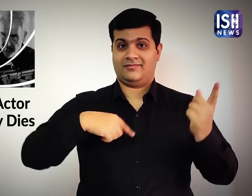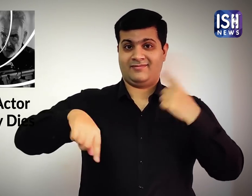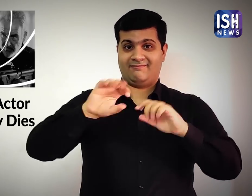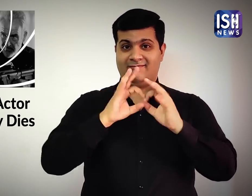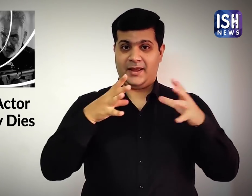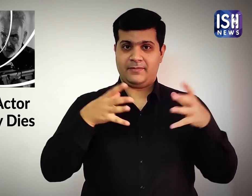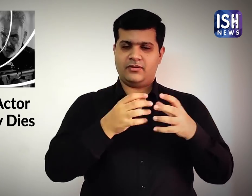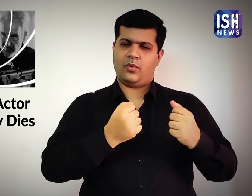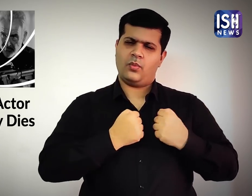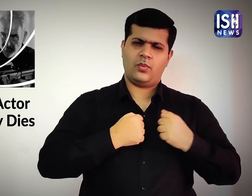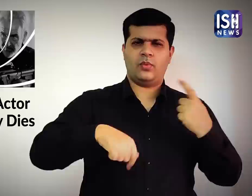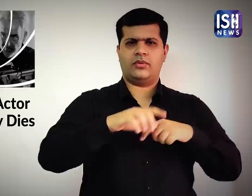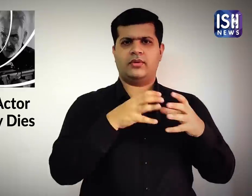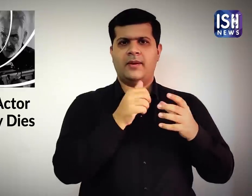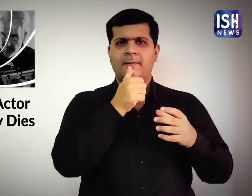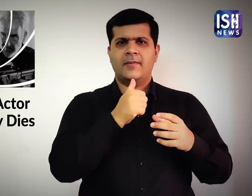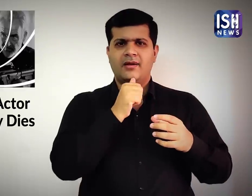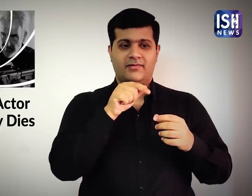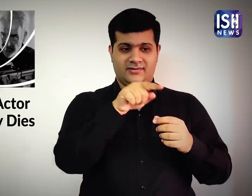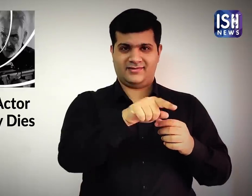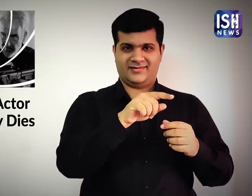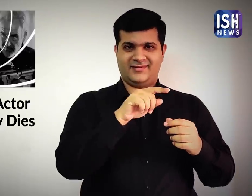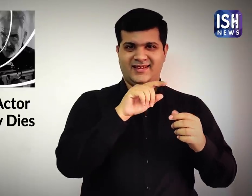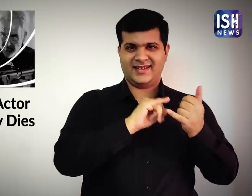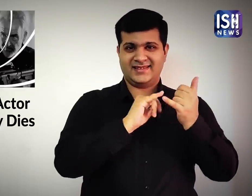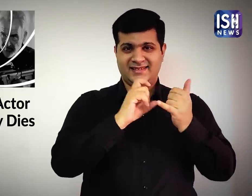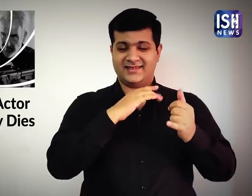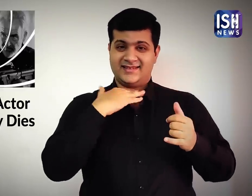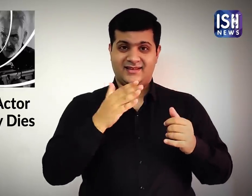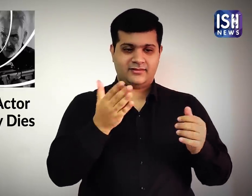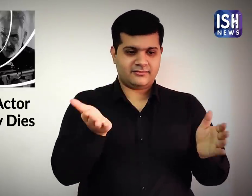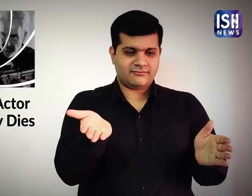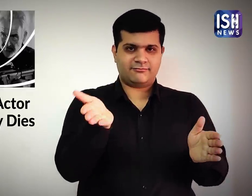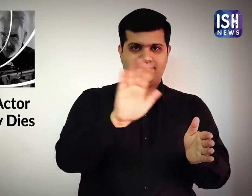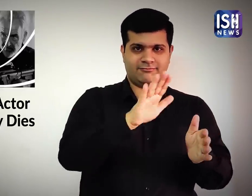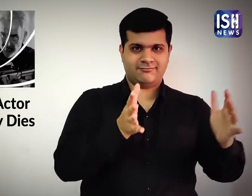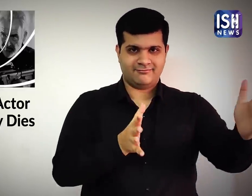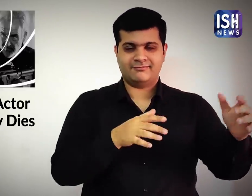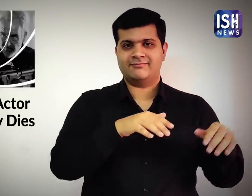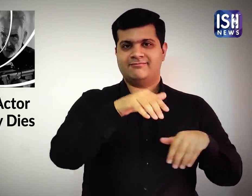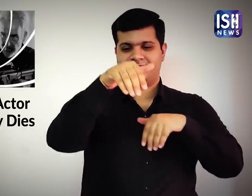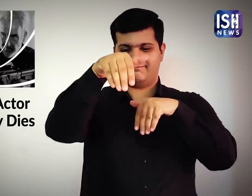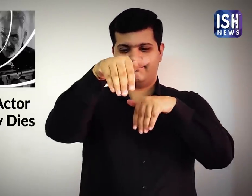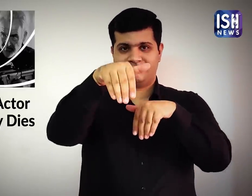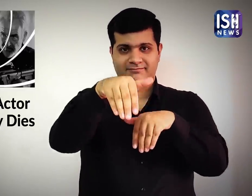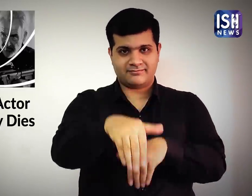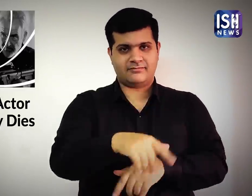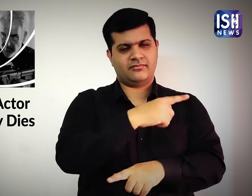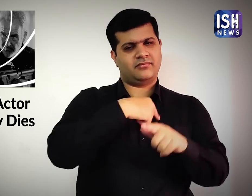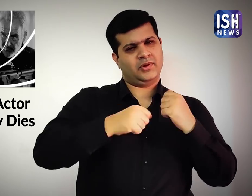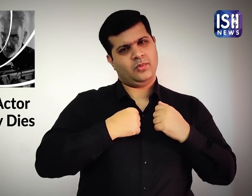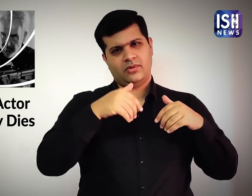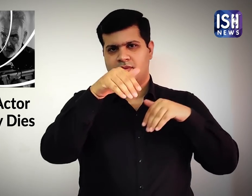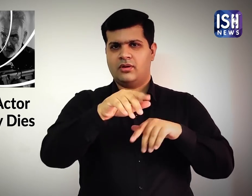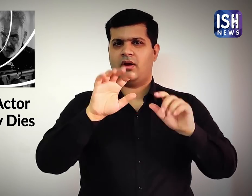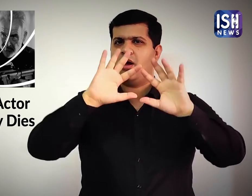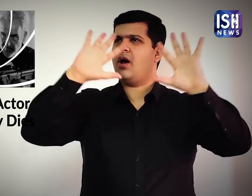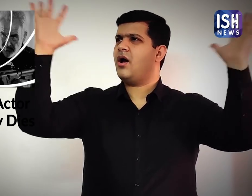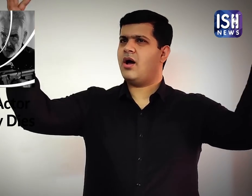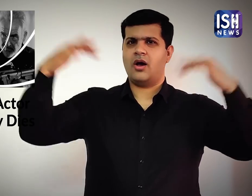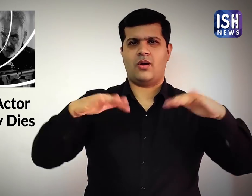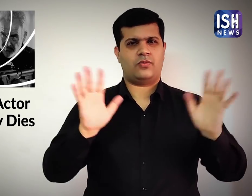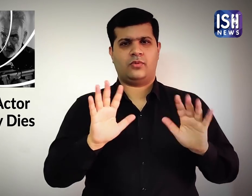A private funeral ceremony will be held.